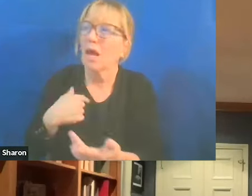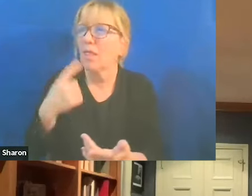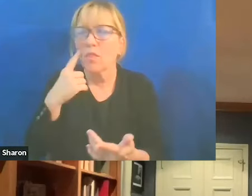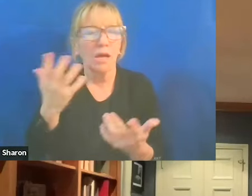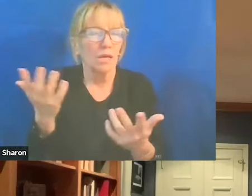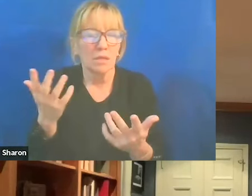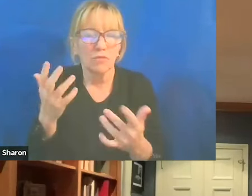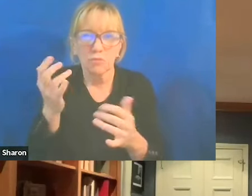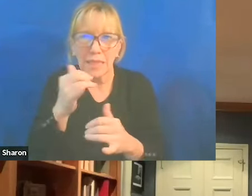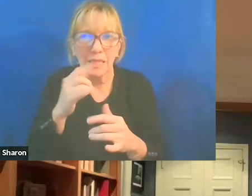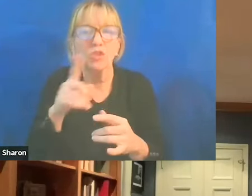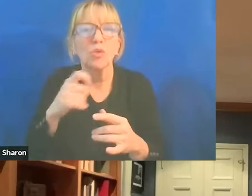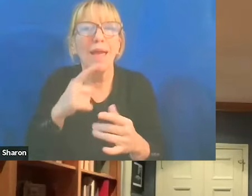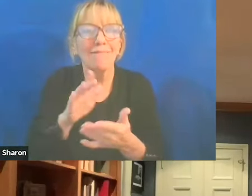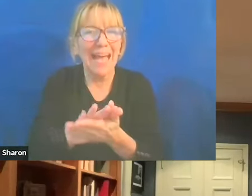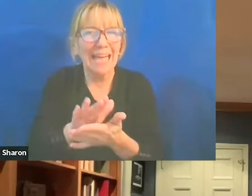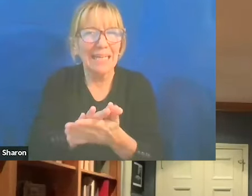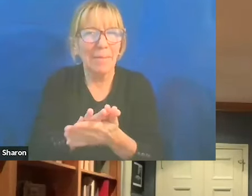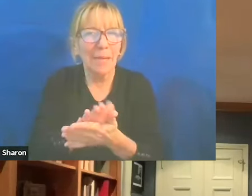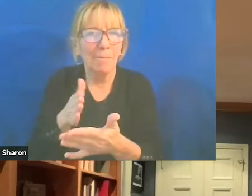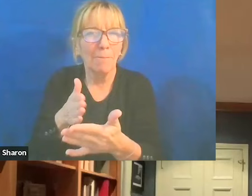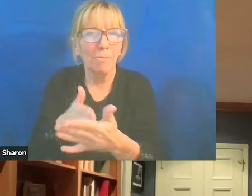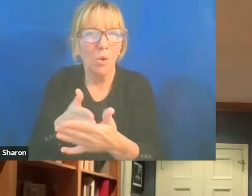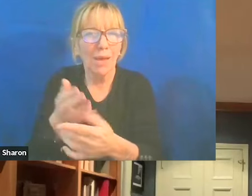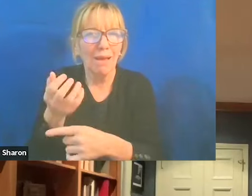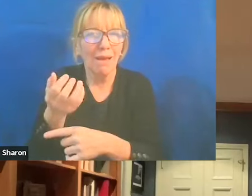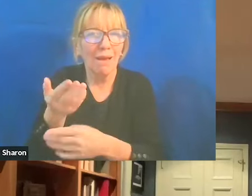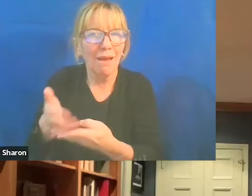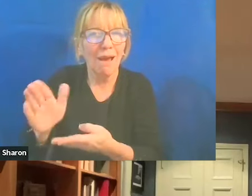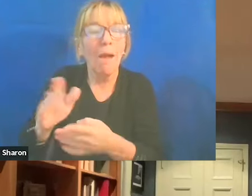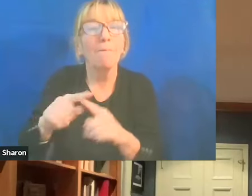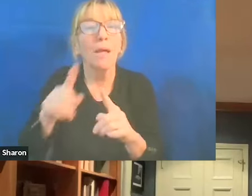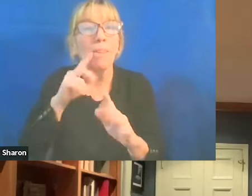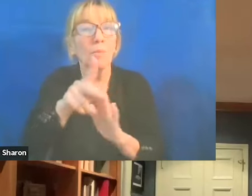from should we have academic boycotts to who should be boycott? But the principle of both of those statements